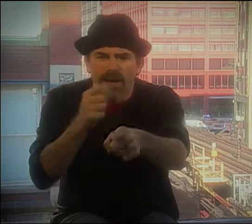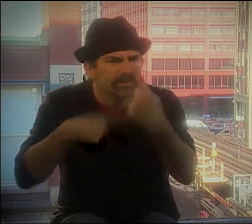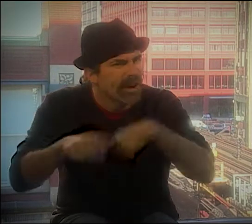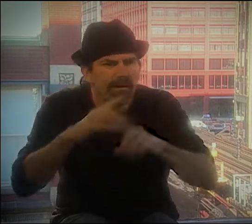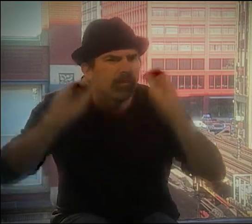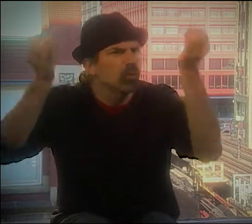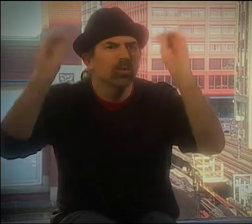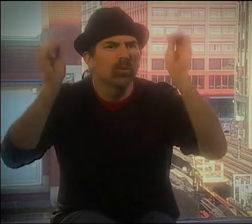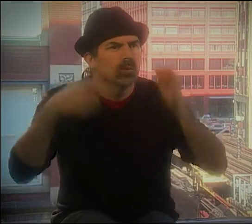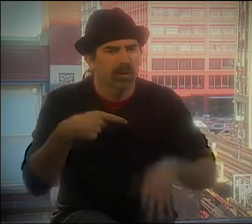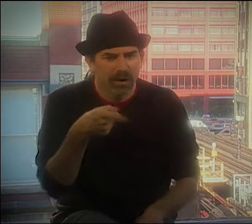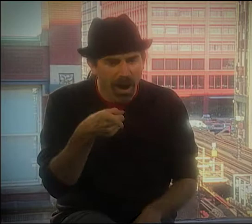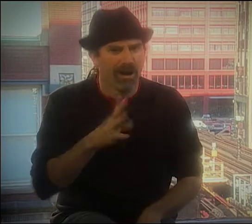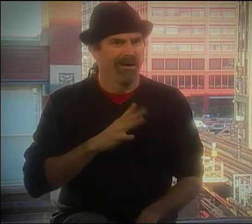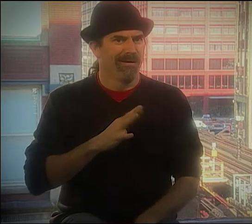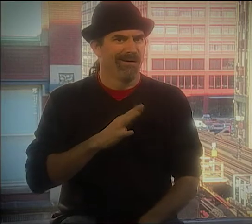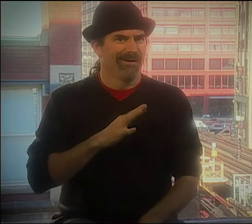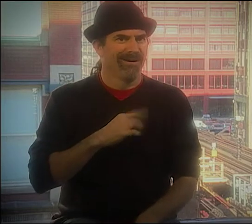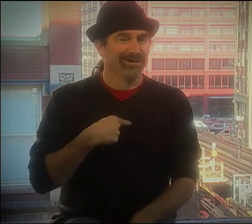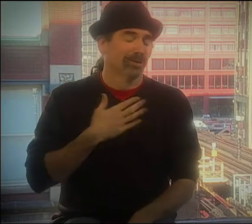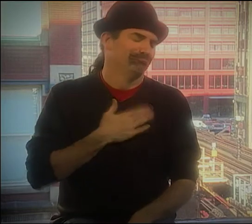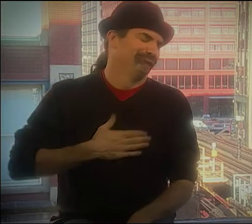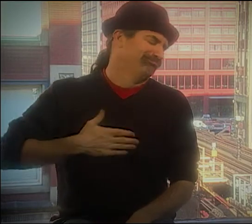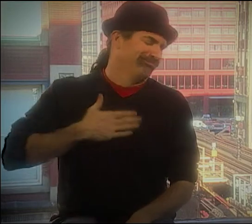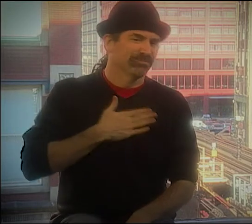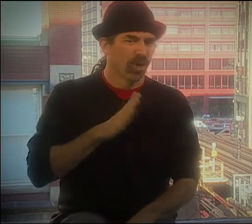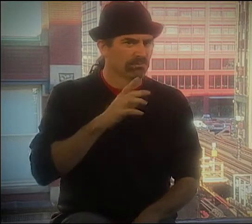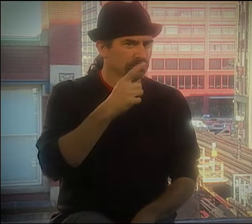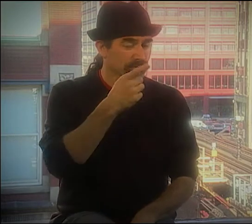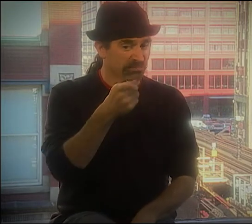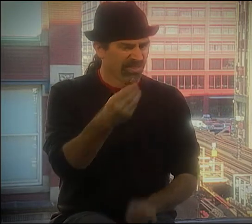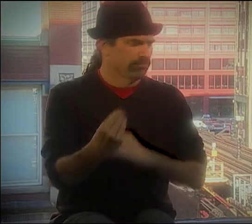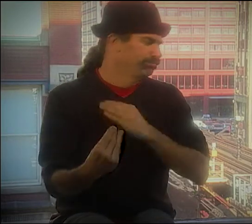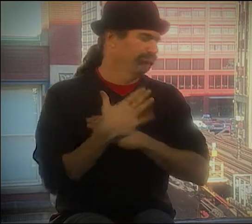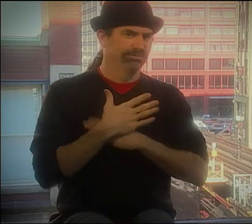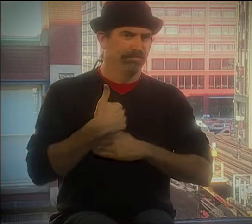HE DIDN'T TALK. HE DIDN'T SIGN, ANYTHING. I THOUGHT HE WAS JUST GREAT.